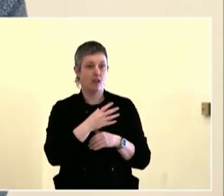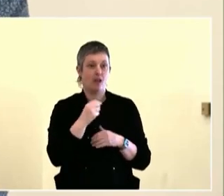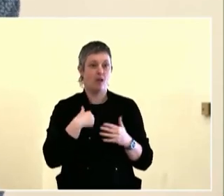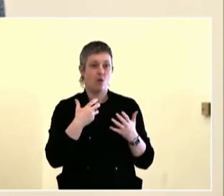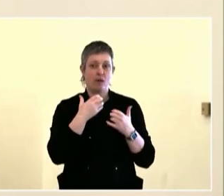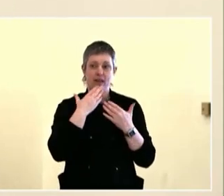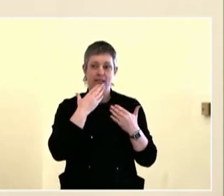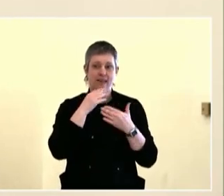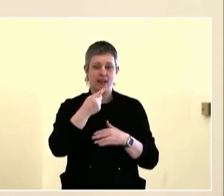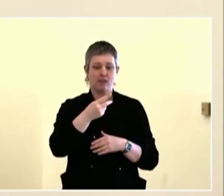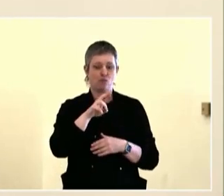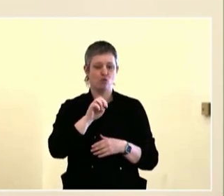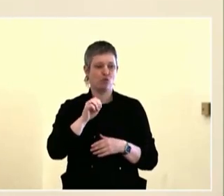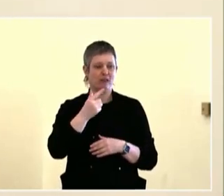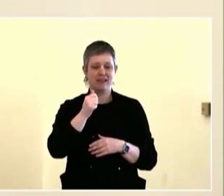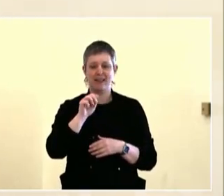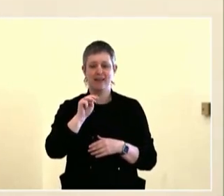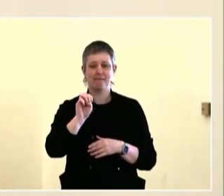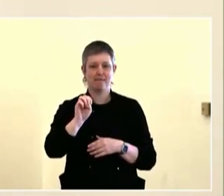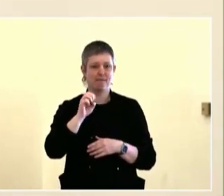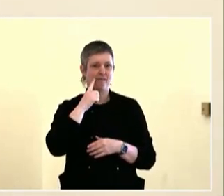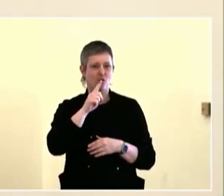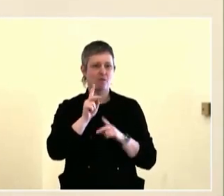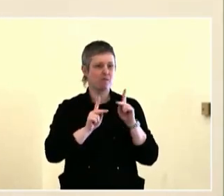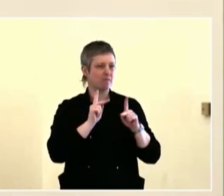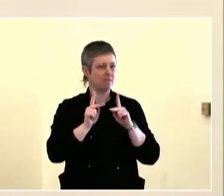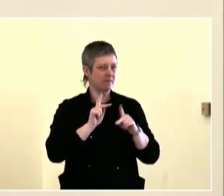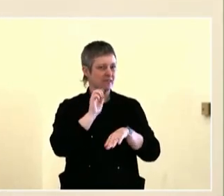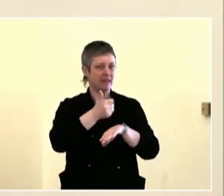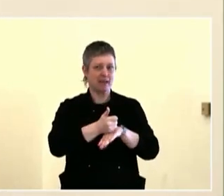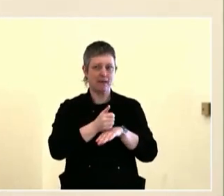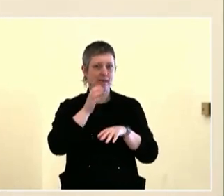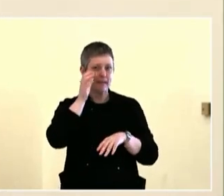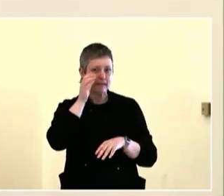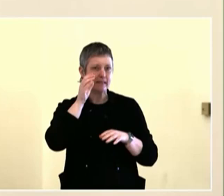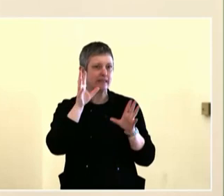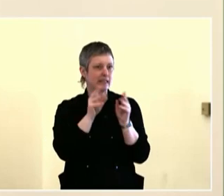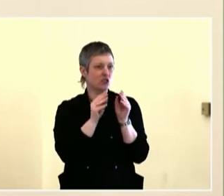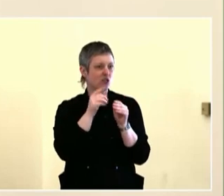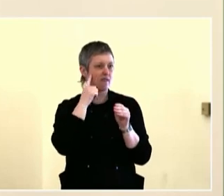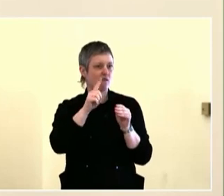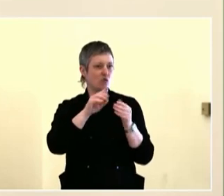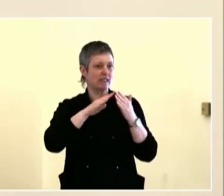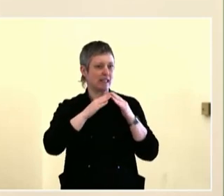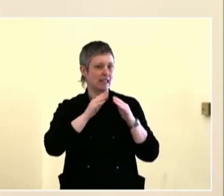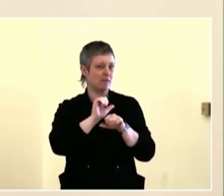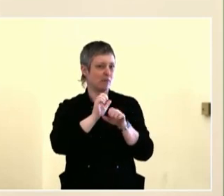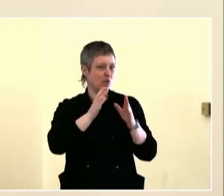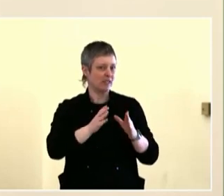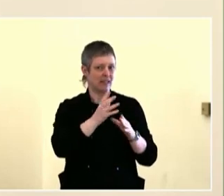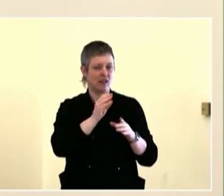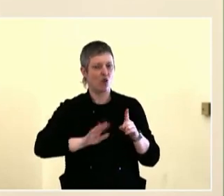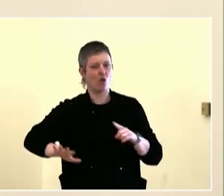And that's what you judge it by. And we also talked about climate